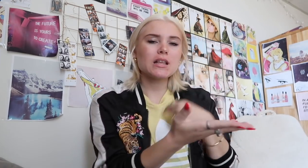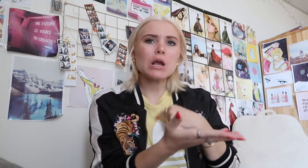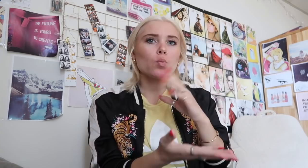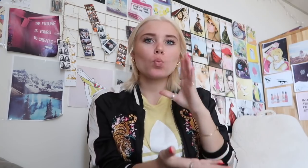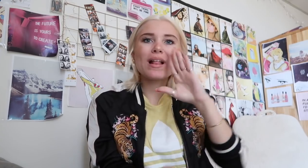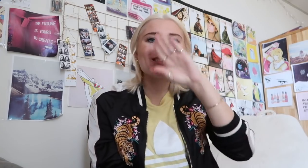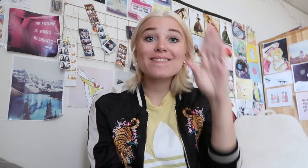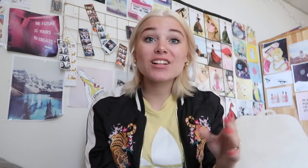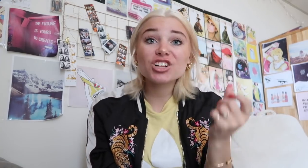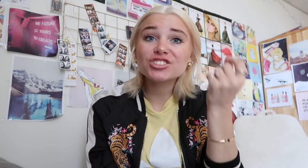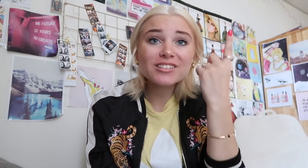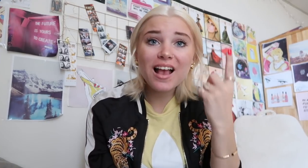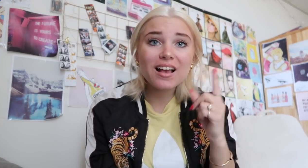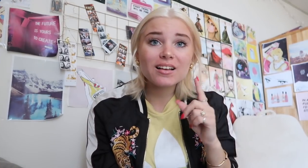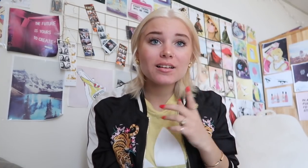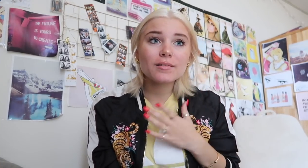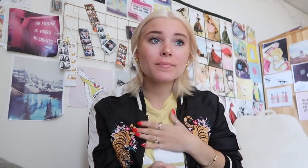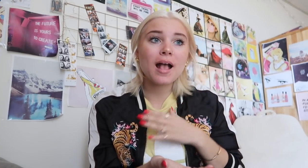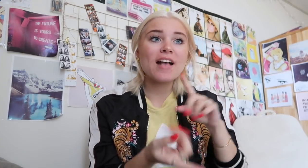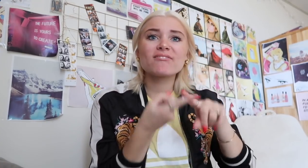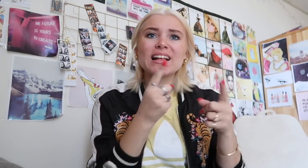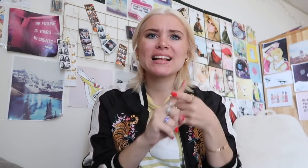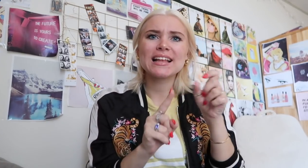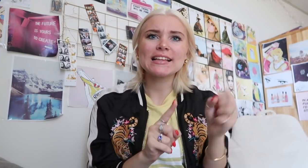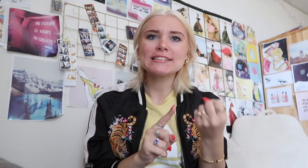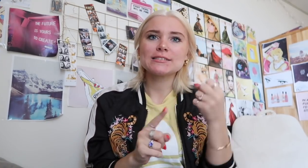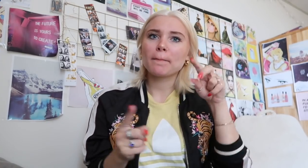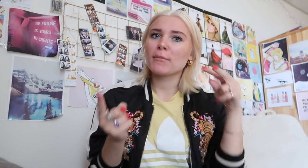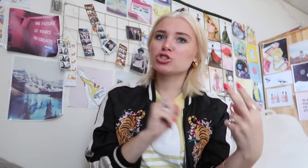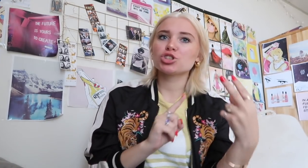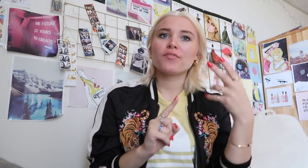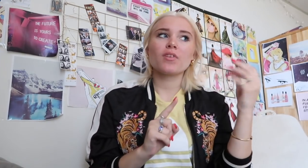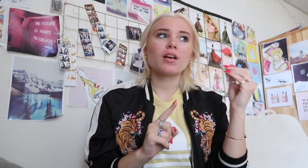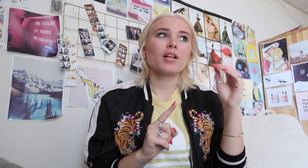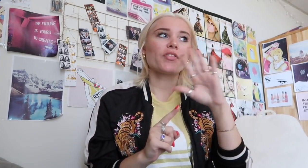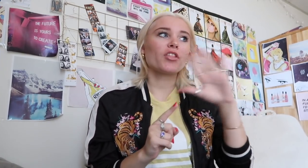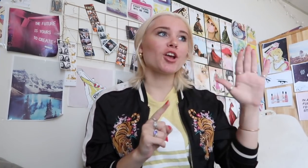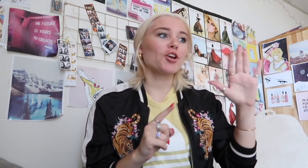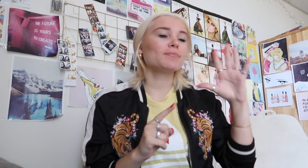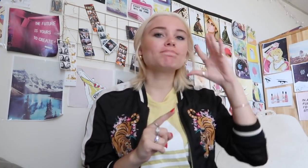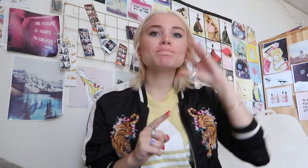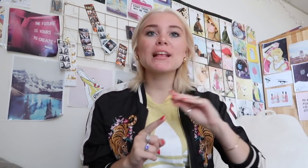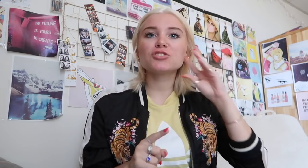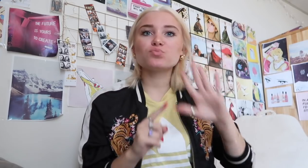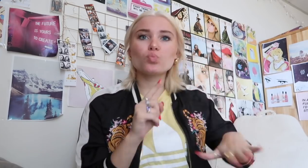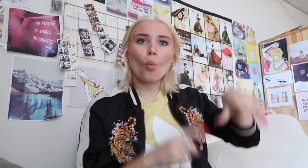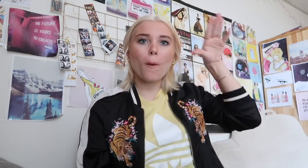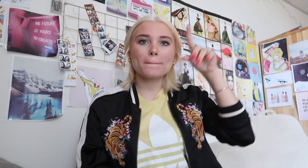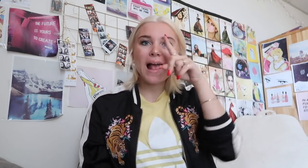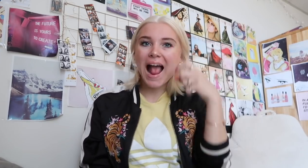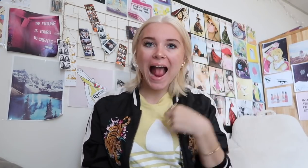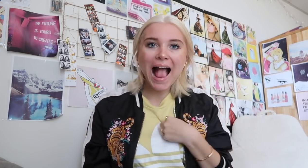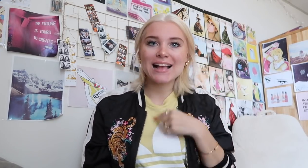because I would never understand what was my deaf friends' experiences in deaf schools